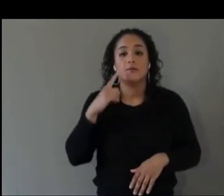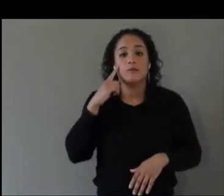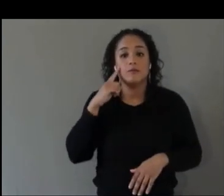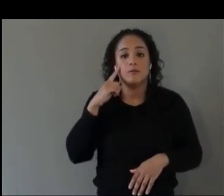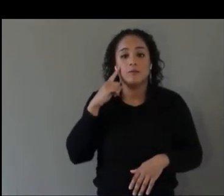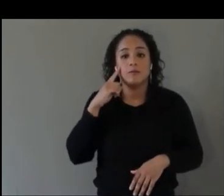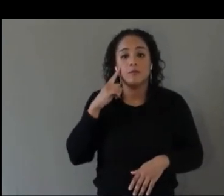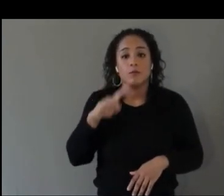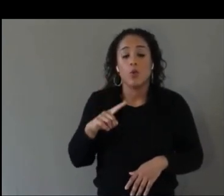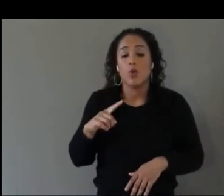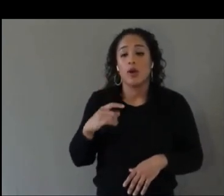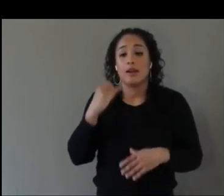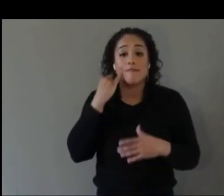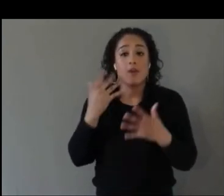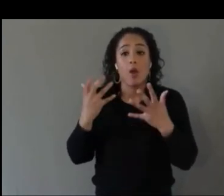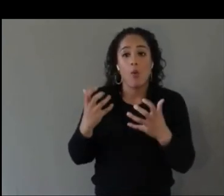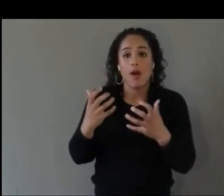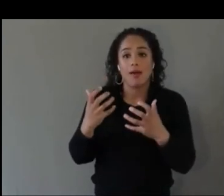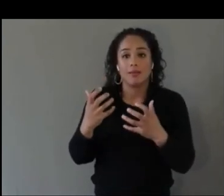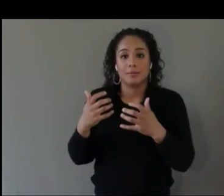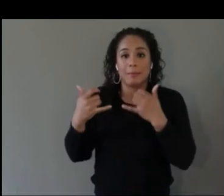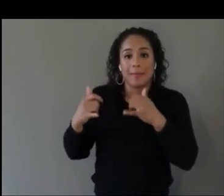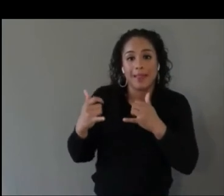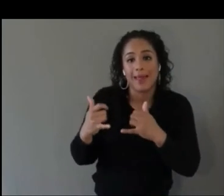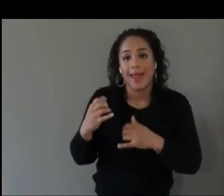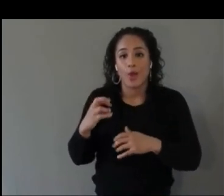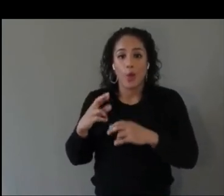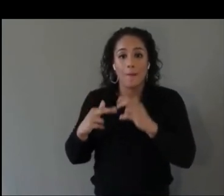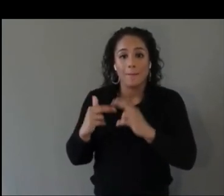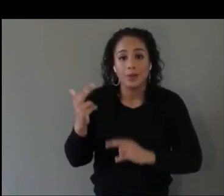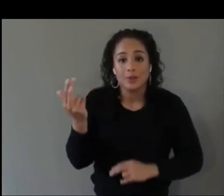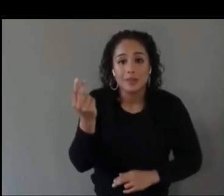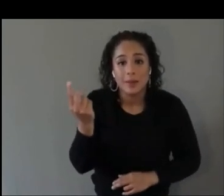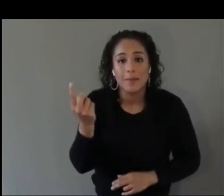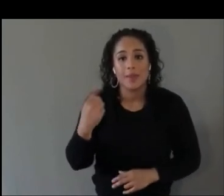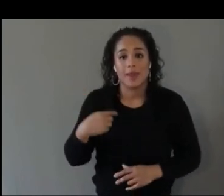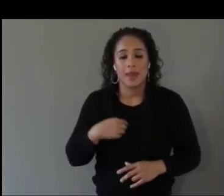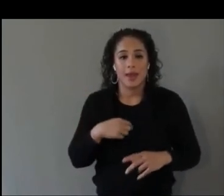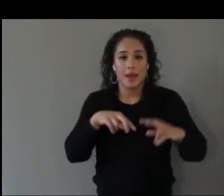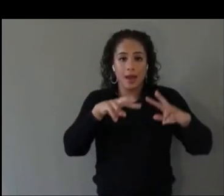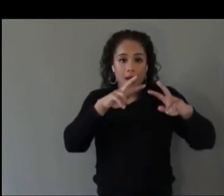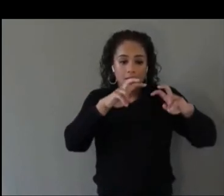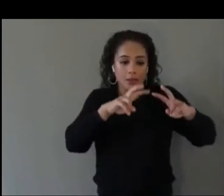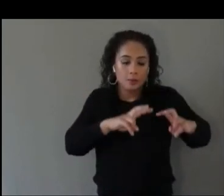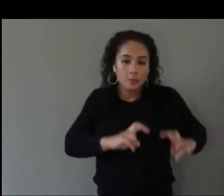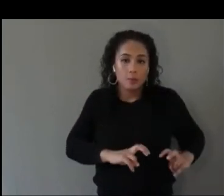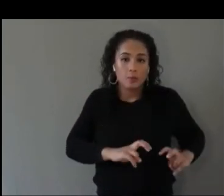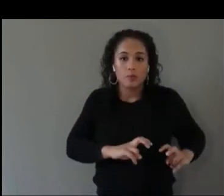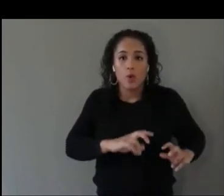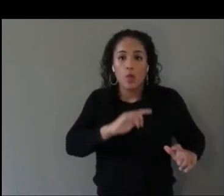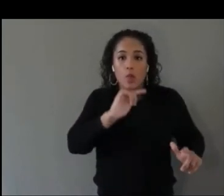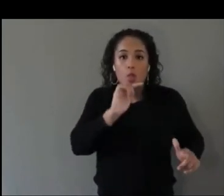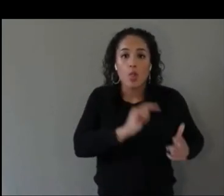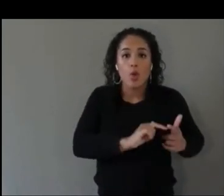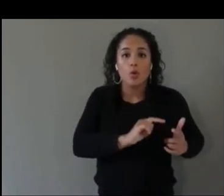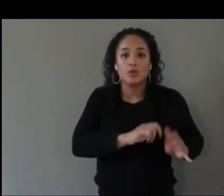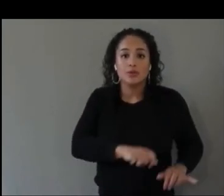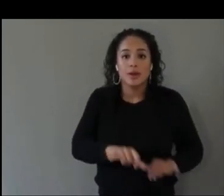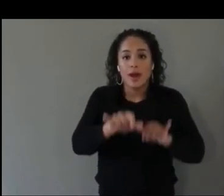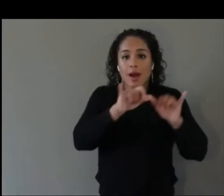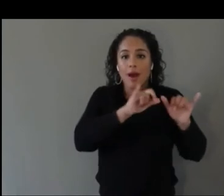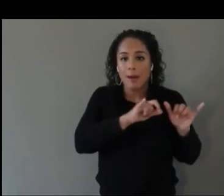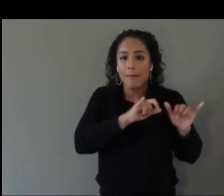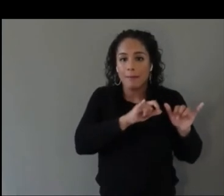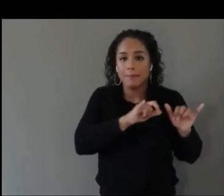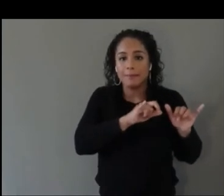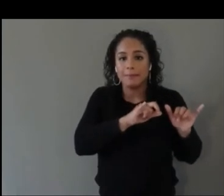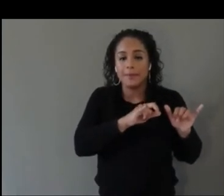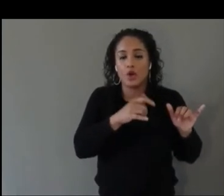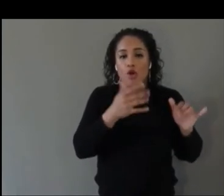usually explore the lowest common denominators of what's currently defined as accessible and then